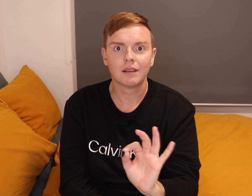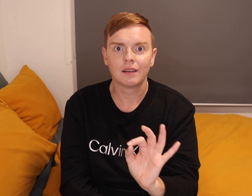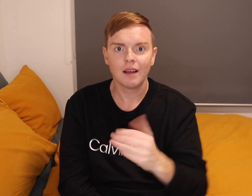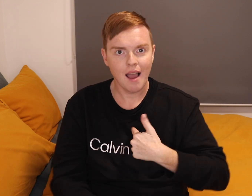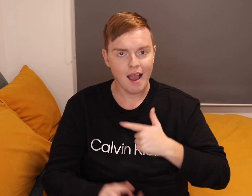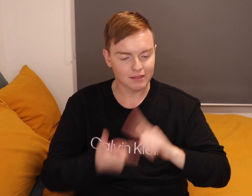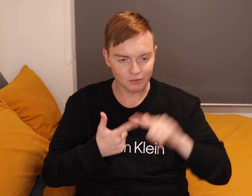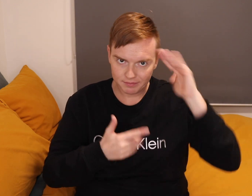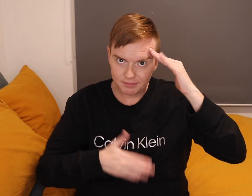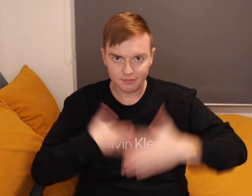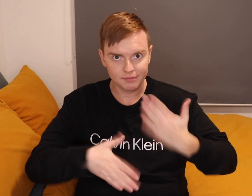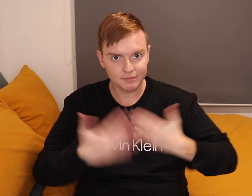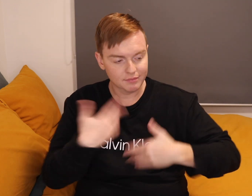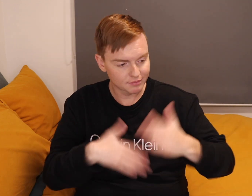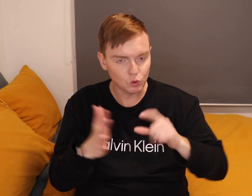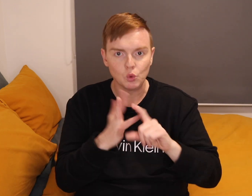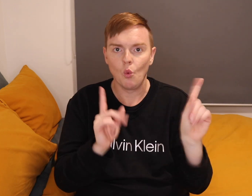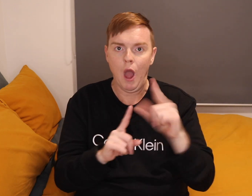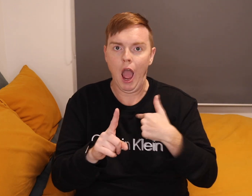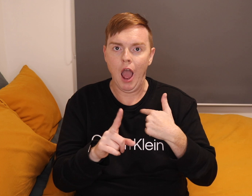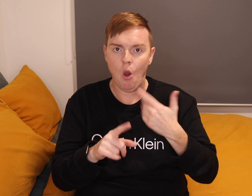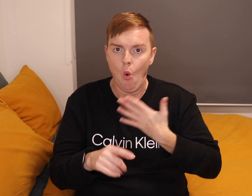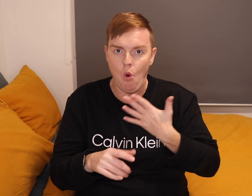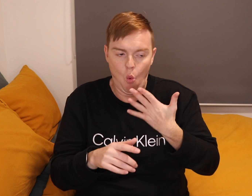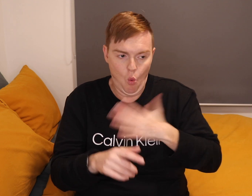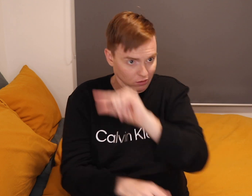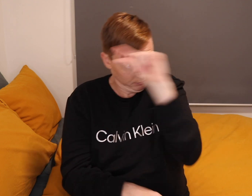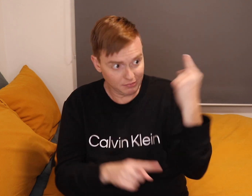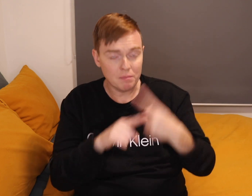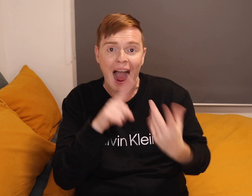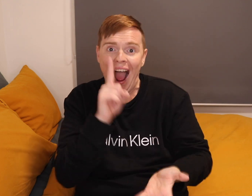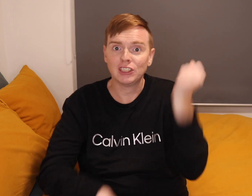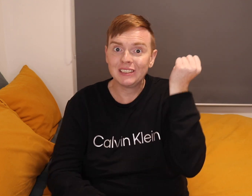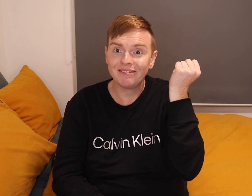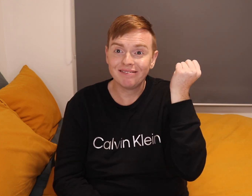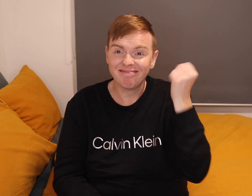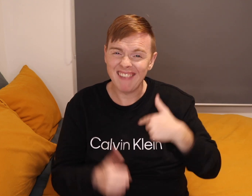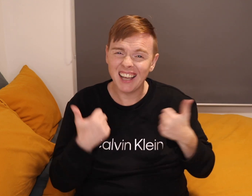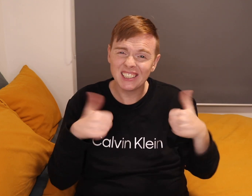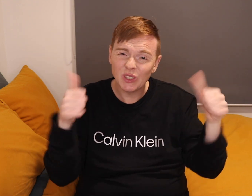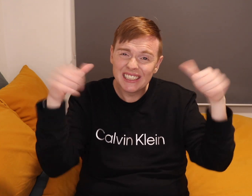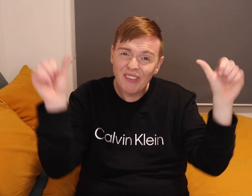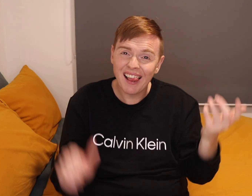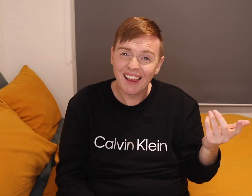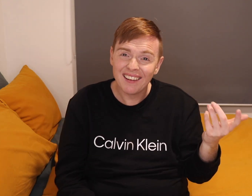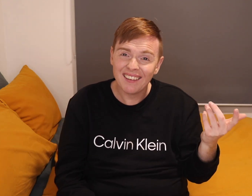I do what I want to aim the goals and I achieve it. I succeed.